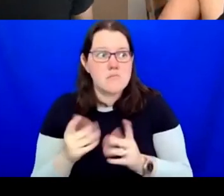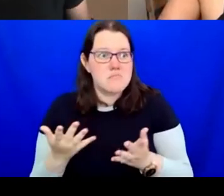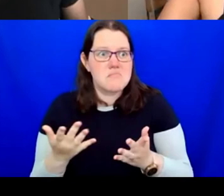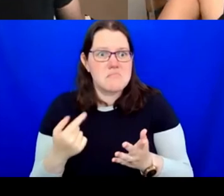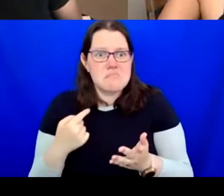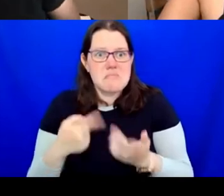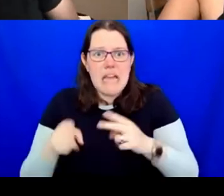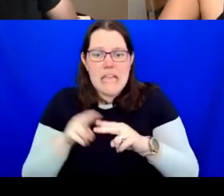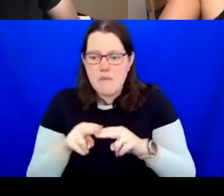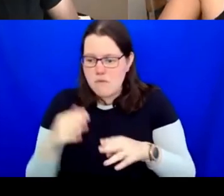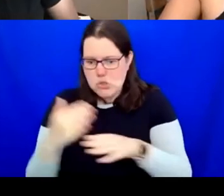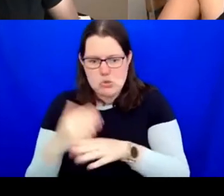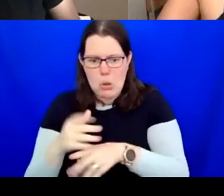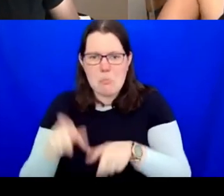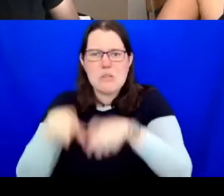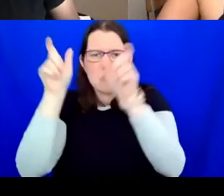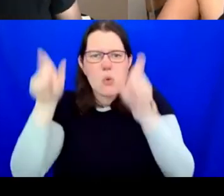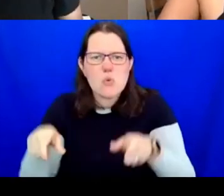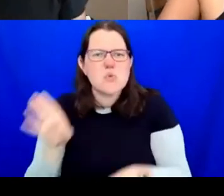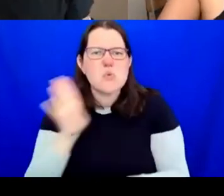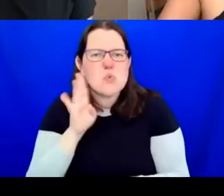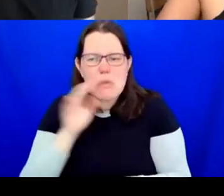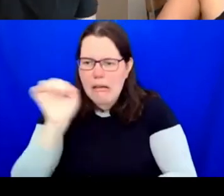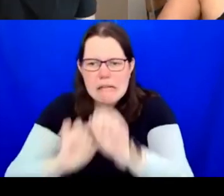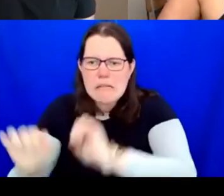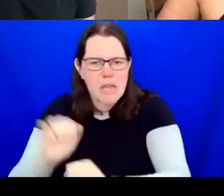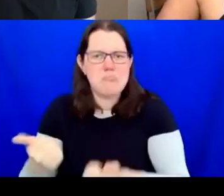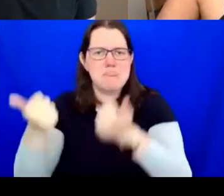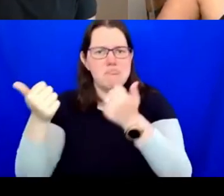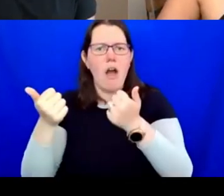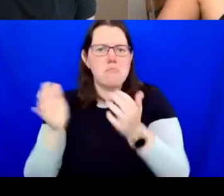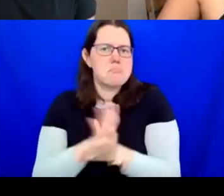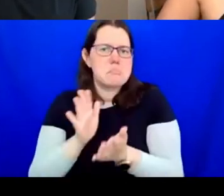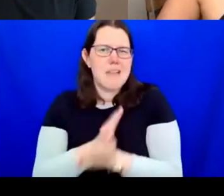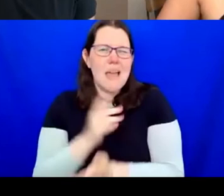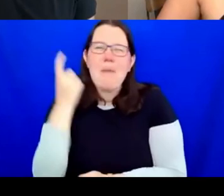toilets, while a lot of my colleagues would never take a job like that. For me, money is money.